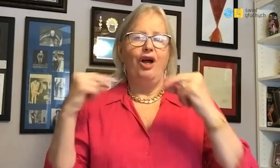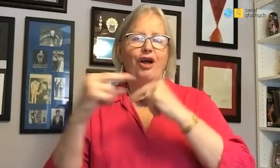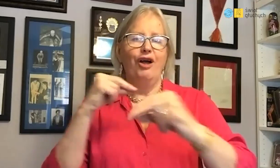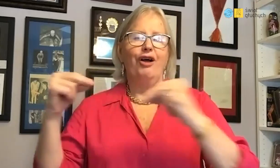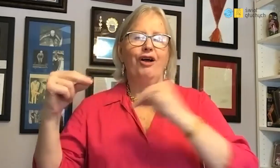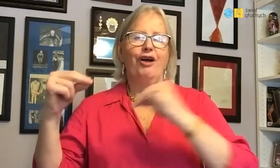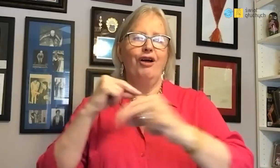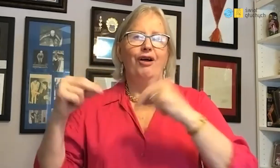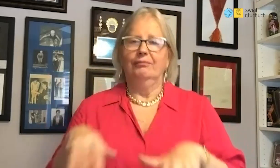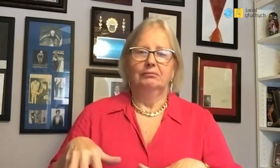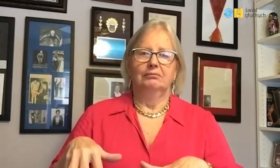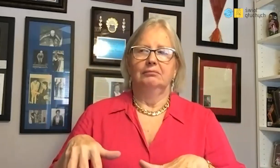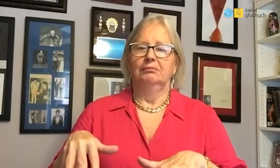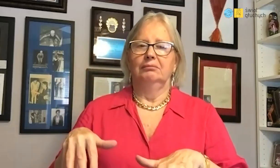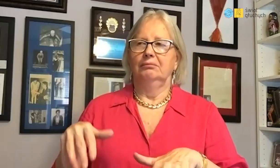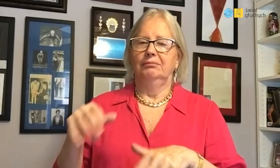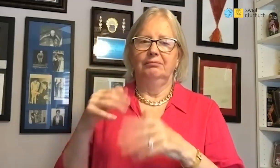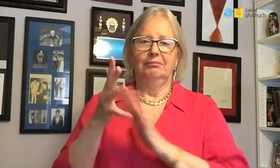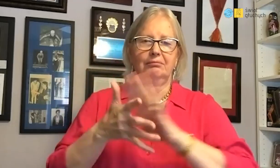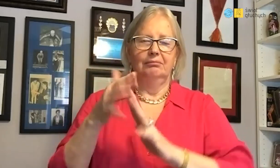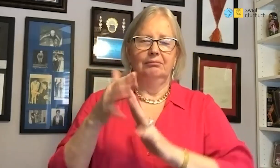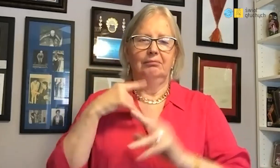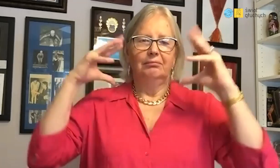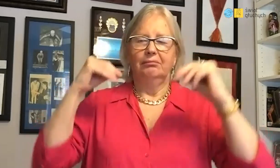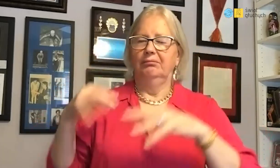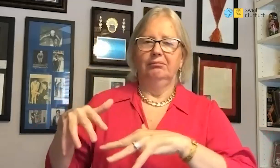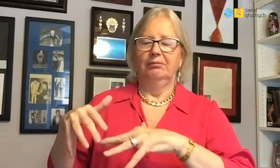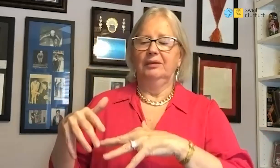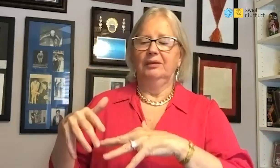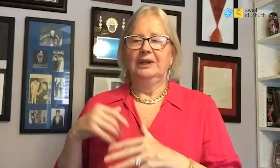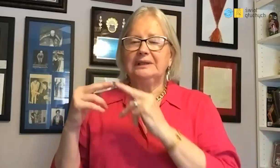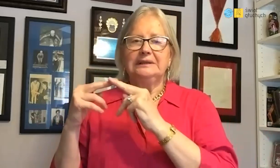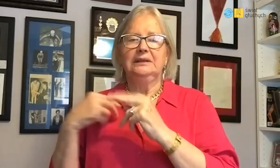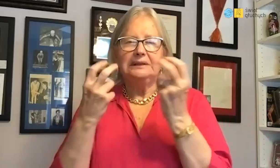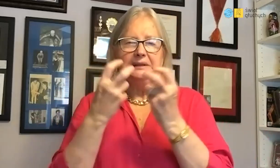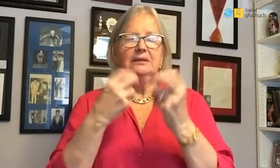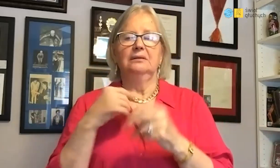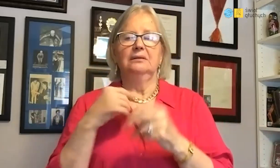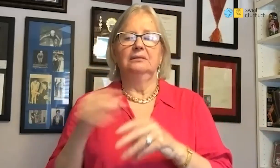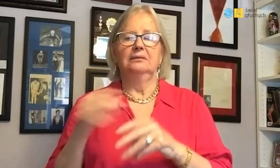because they are used to the sound of conversations, and we spoke sign language with us.